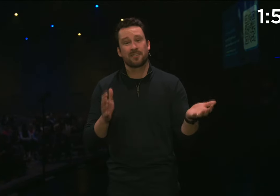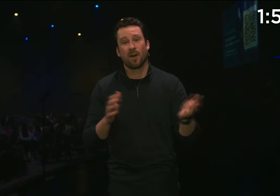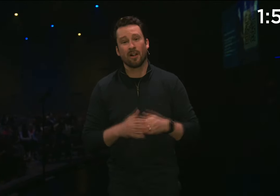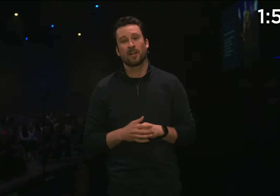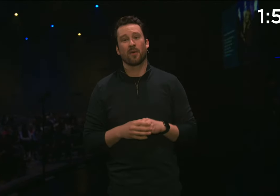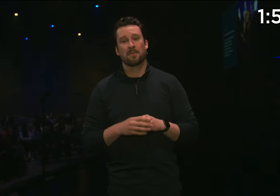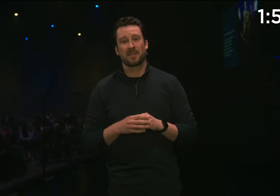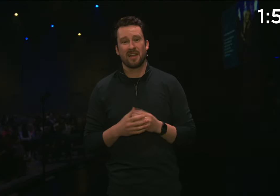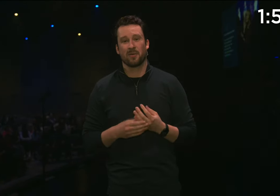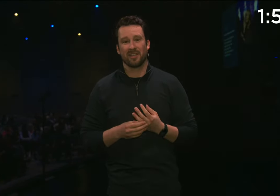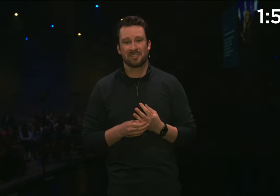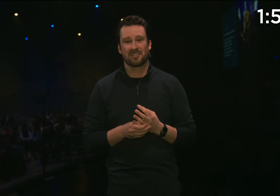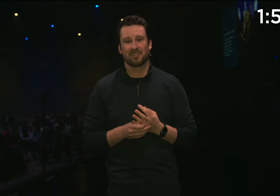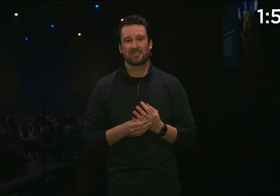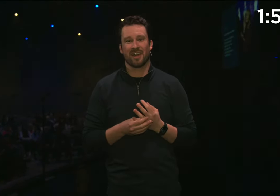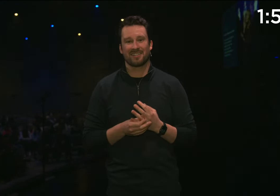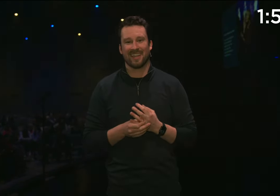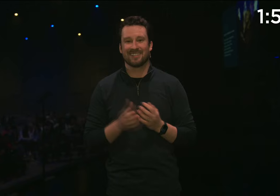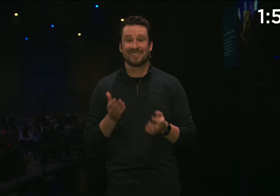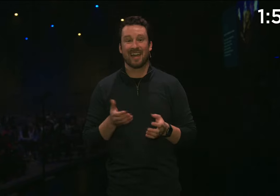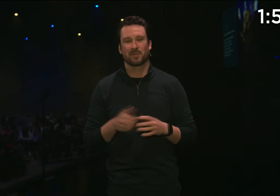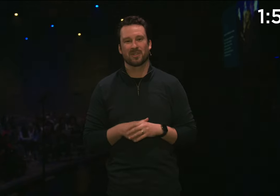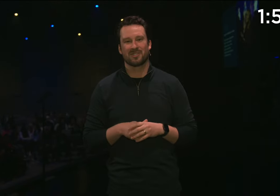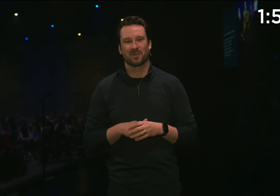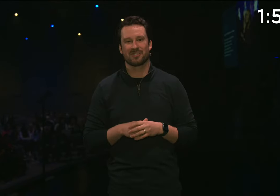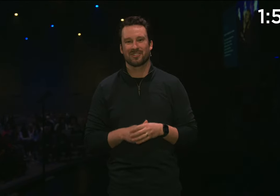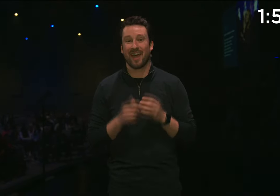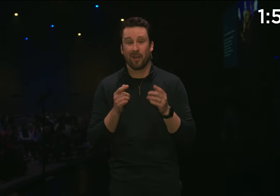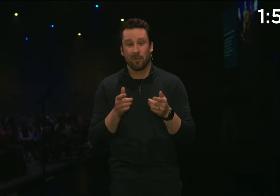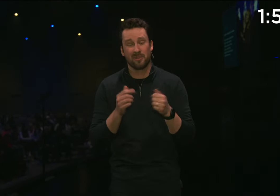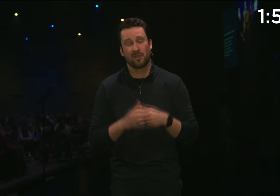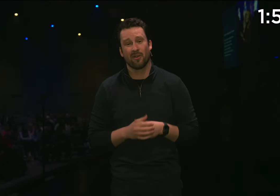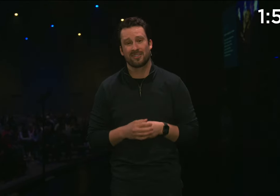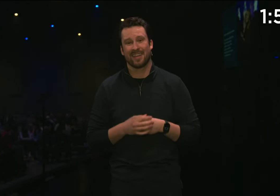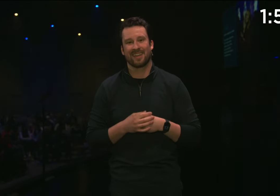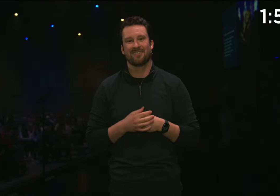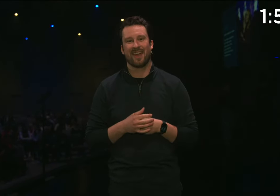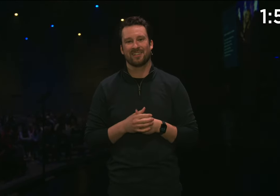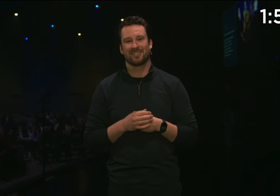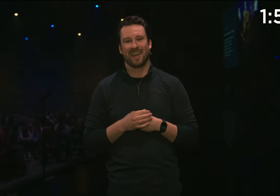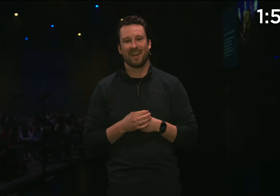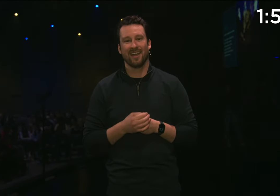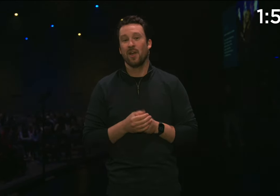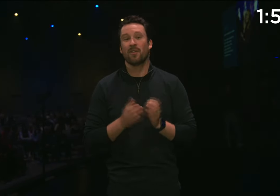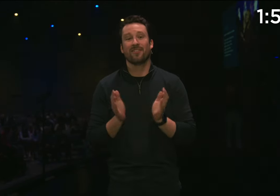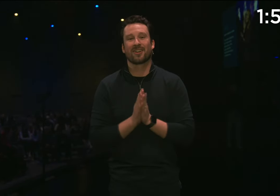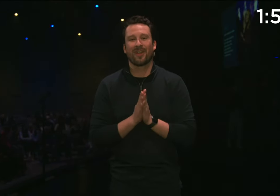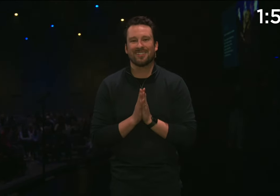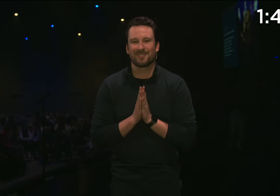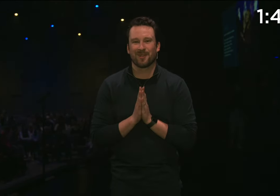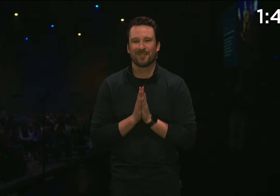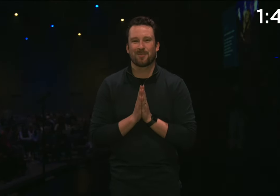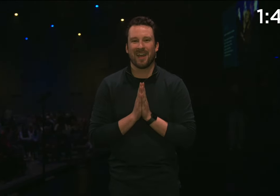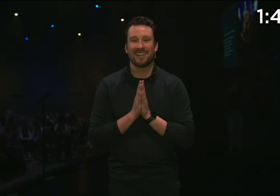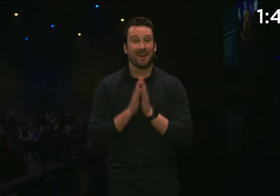It's all on our website at OasisChurch.ca/Resources. I hope you go and take advantage of that. We have a great service planned.